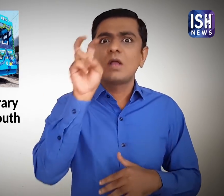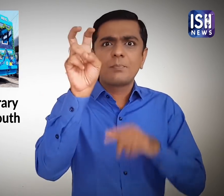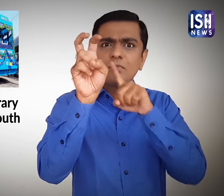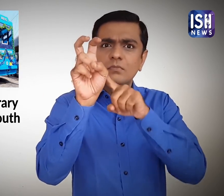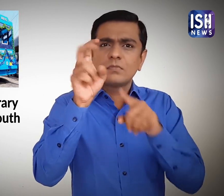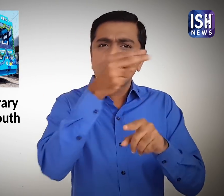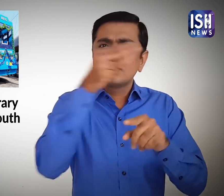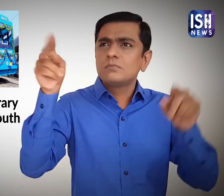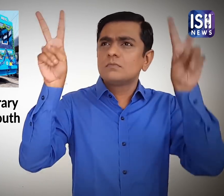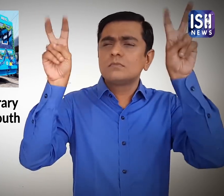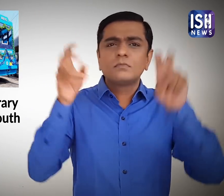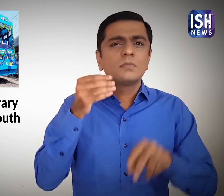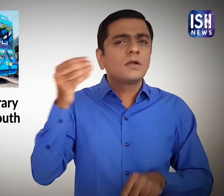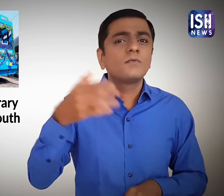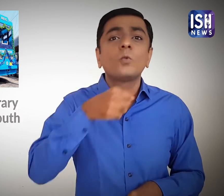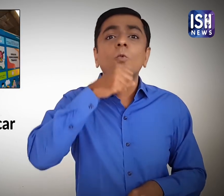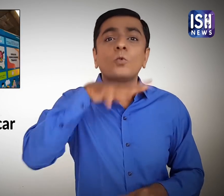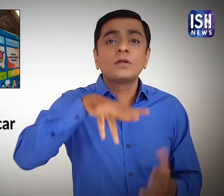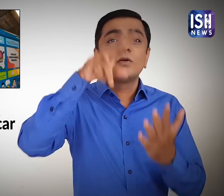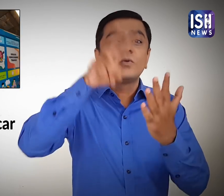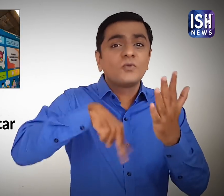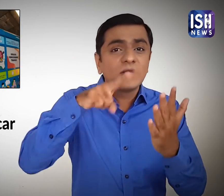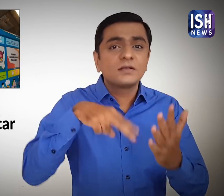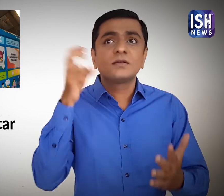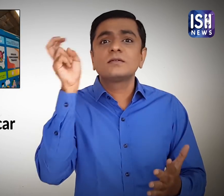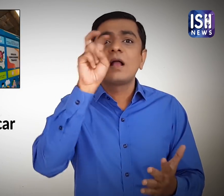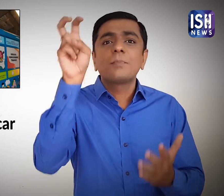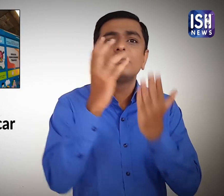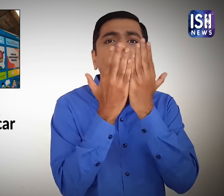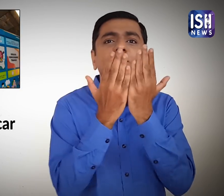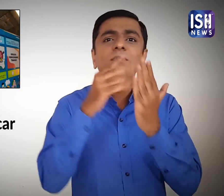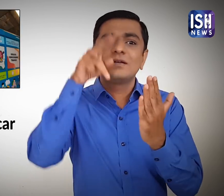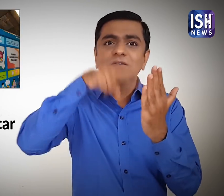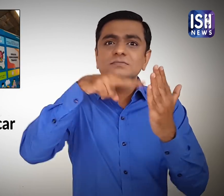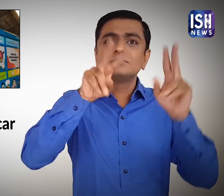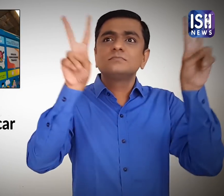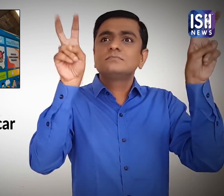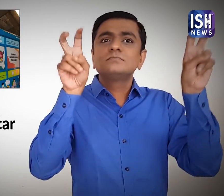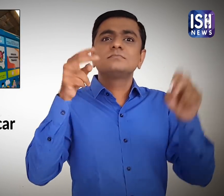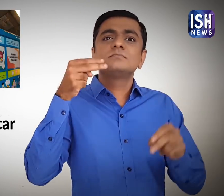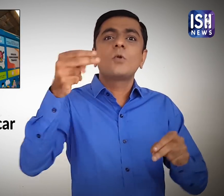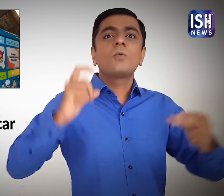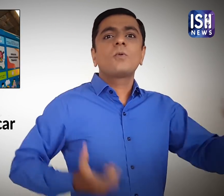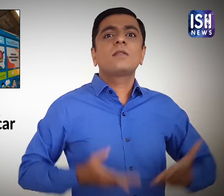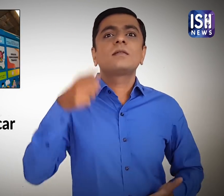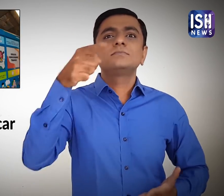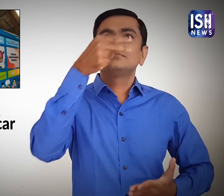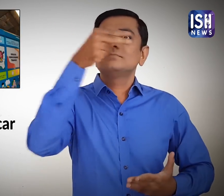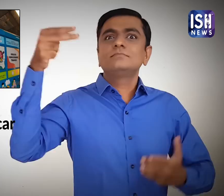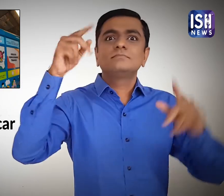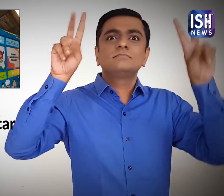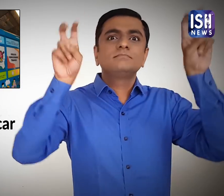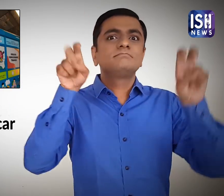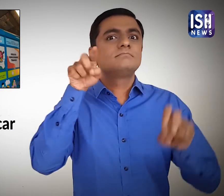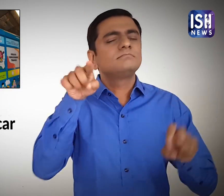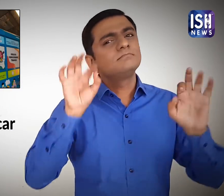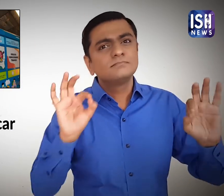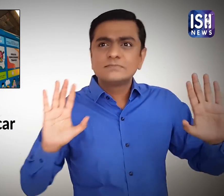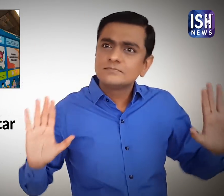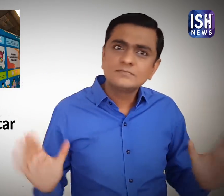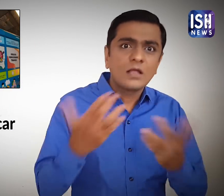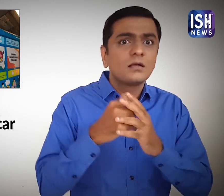This library has been named as 'Kolkata Young Reader's Tramcar'